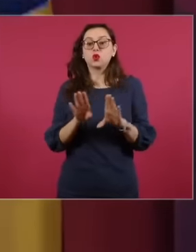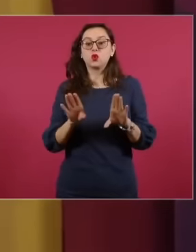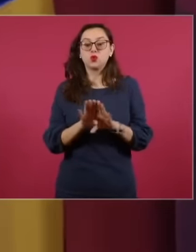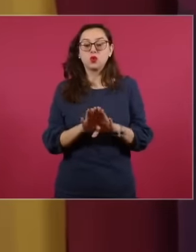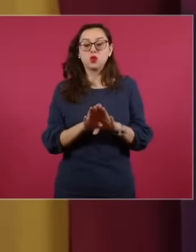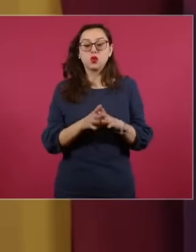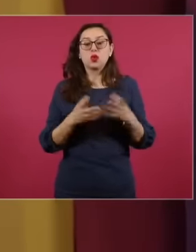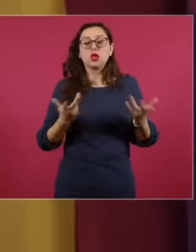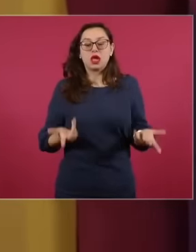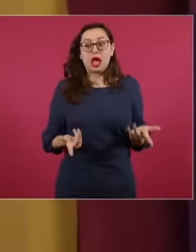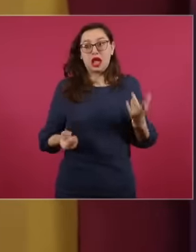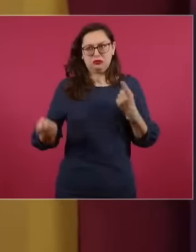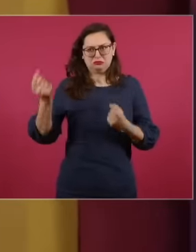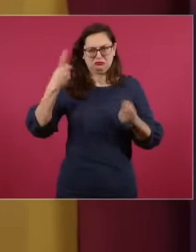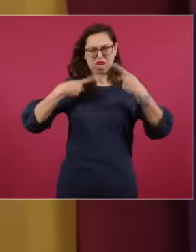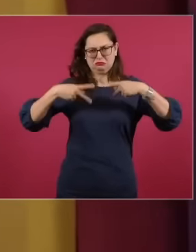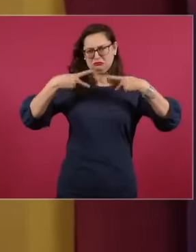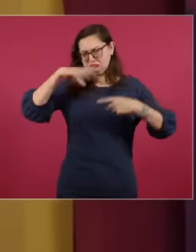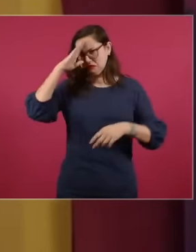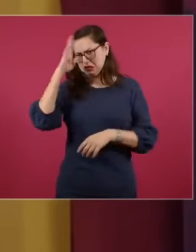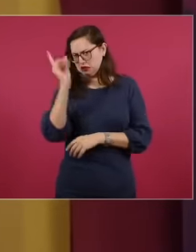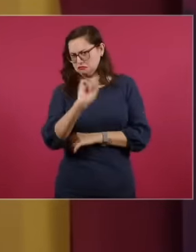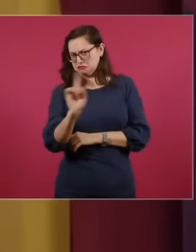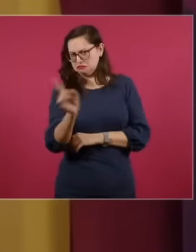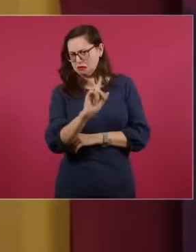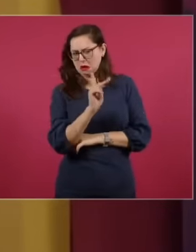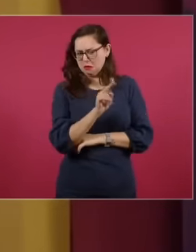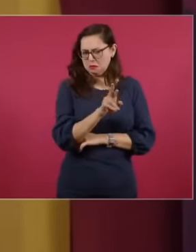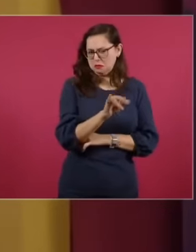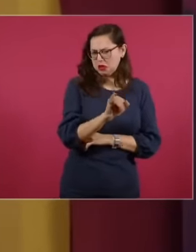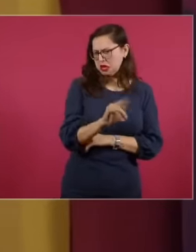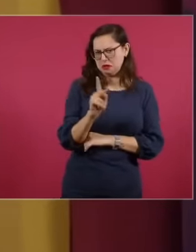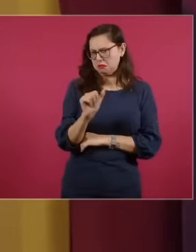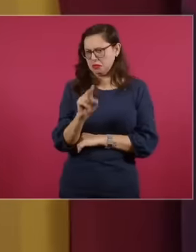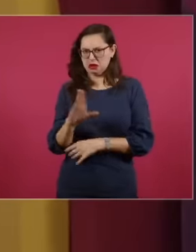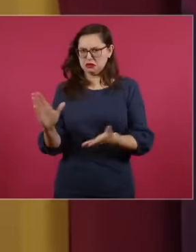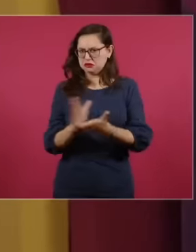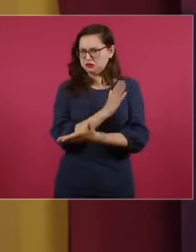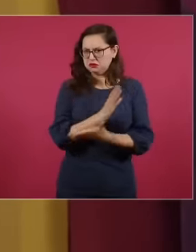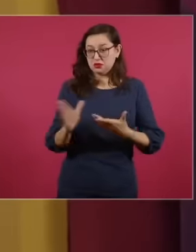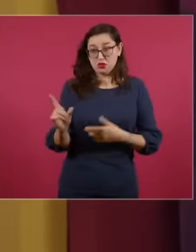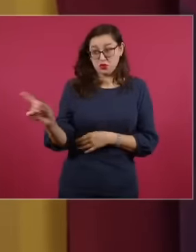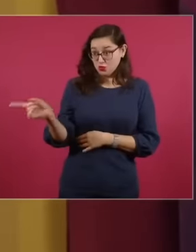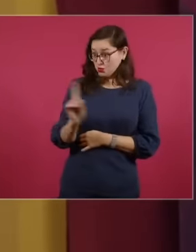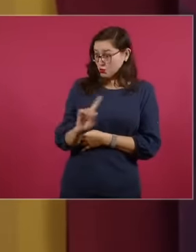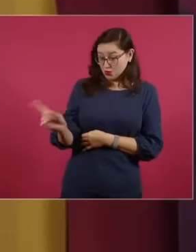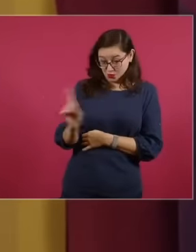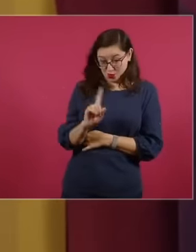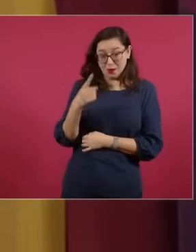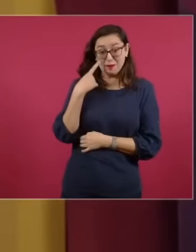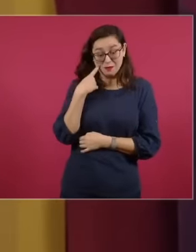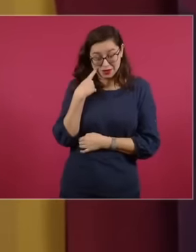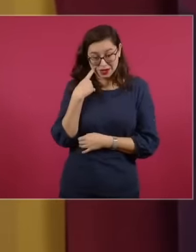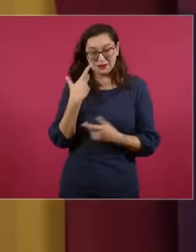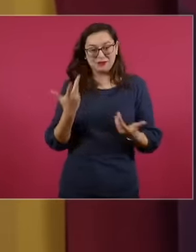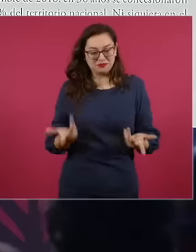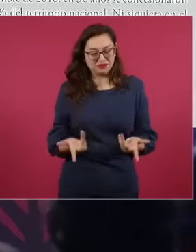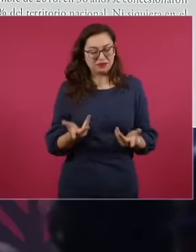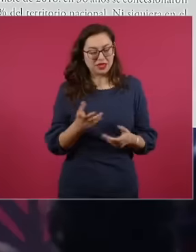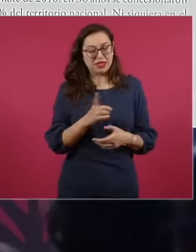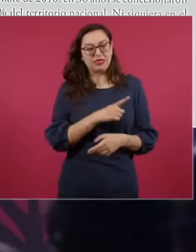there are still skeptics who were acting or were asleep, it is worth highlighting that during